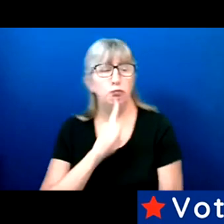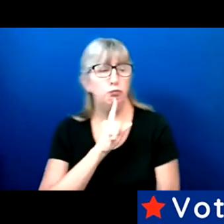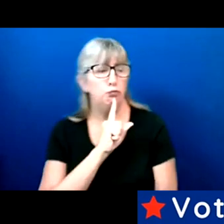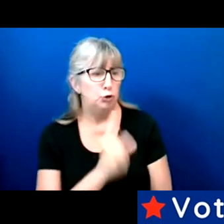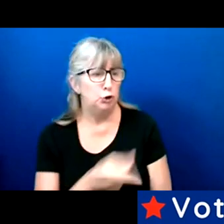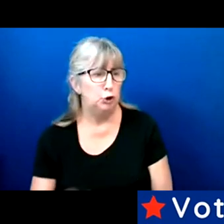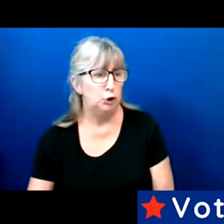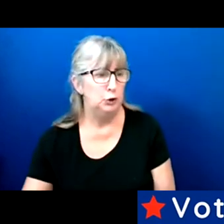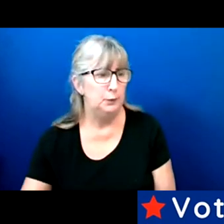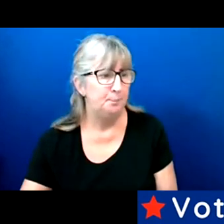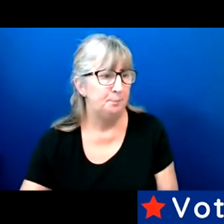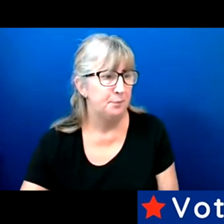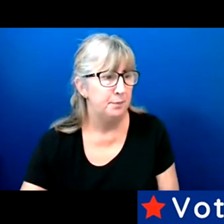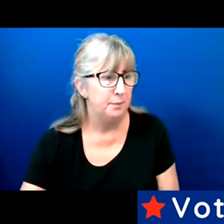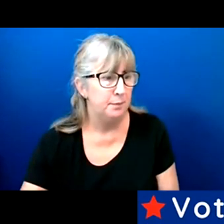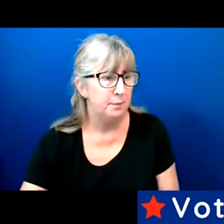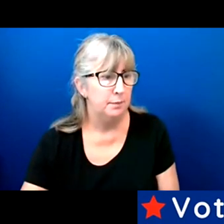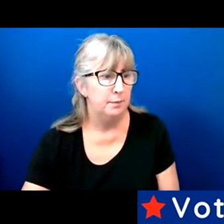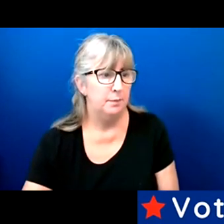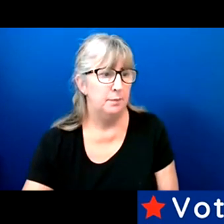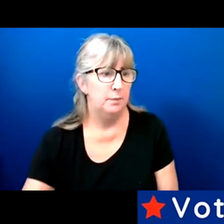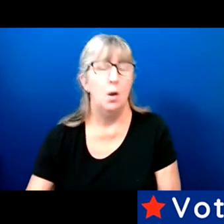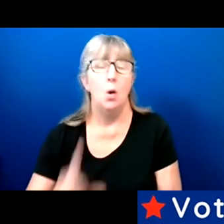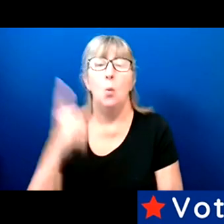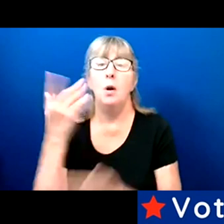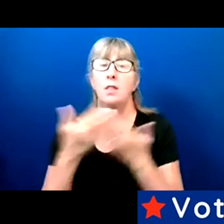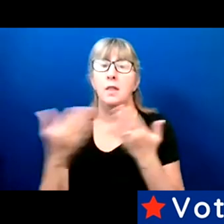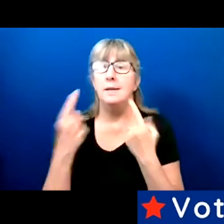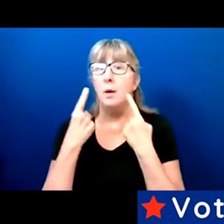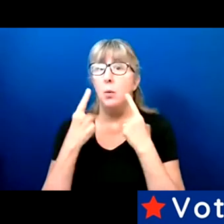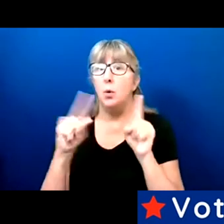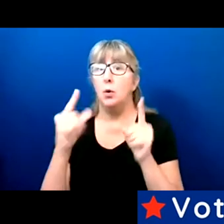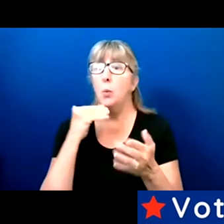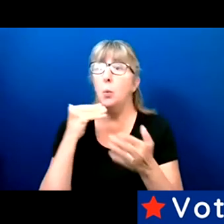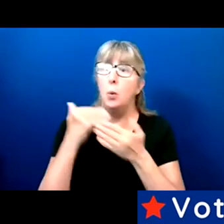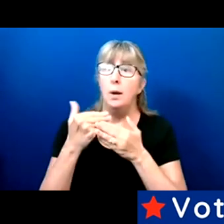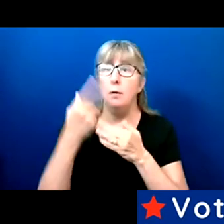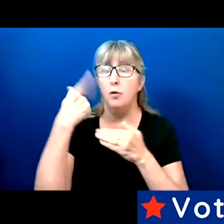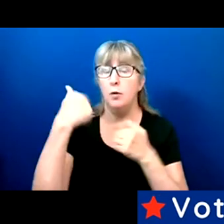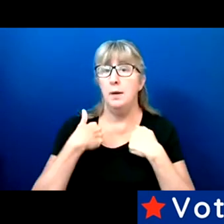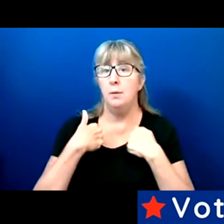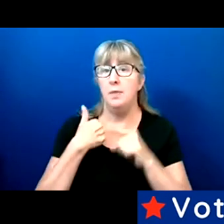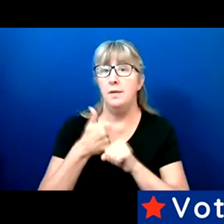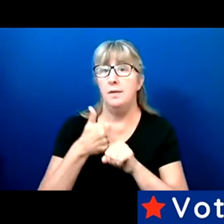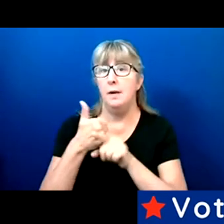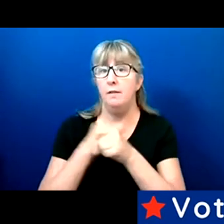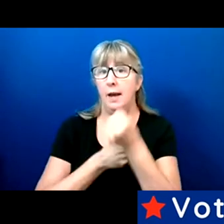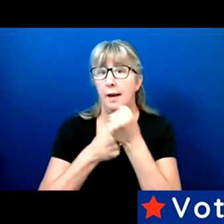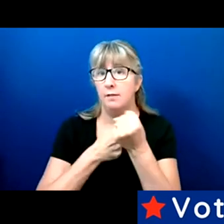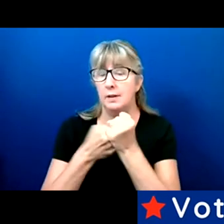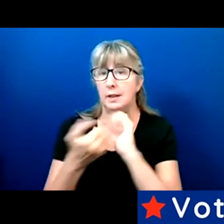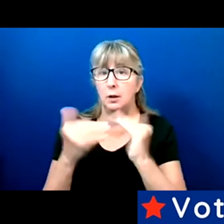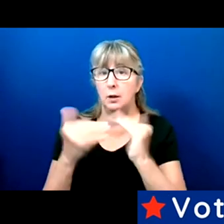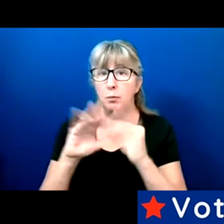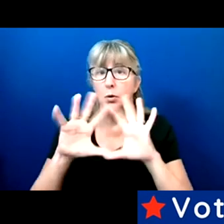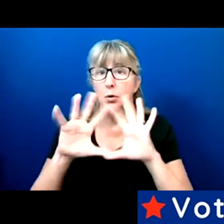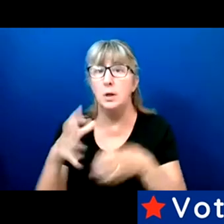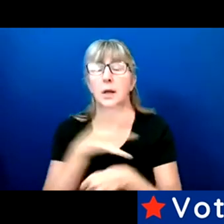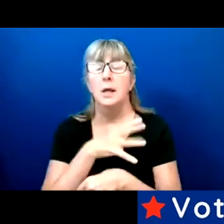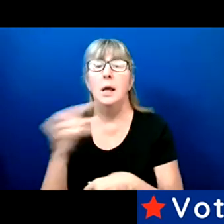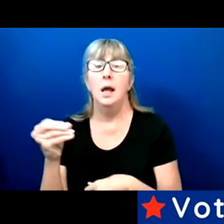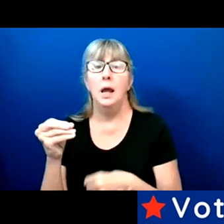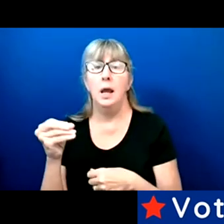One of the things that works really well in the self-advocacy community and for voters